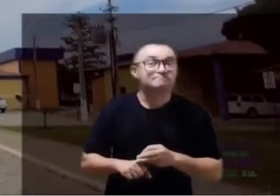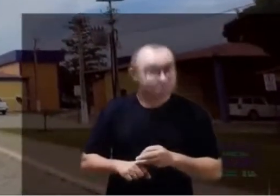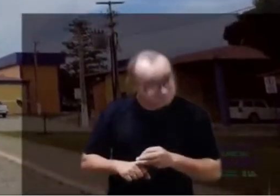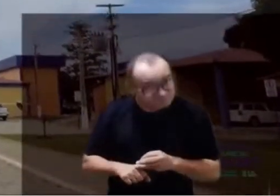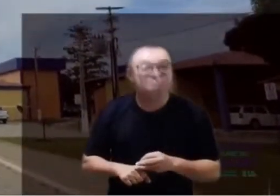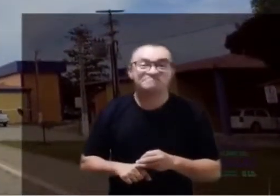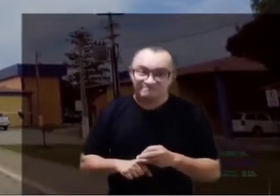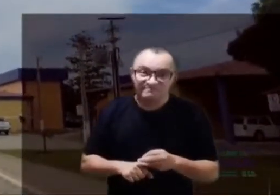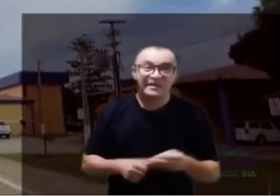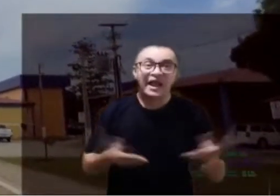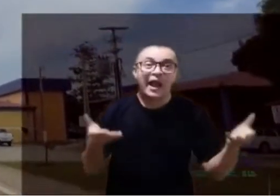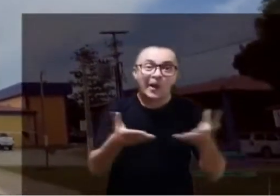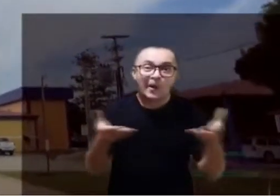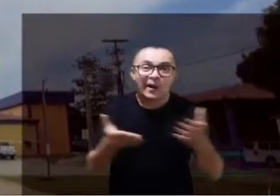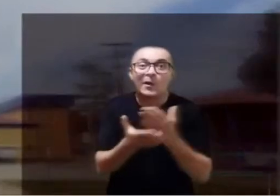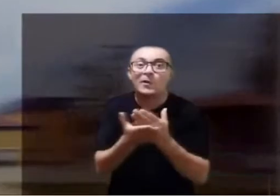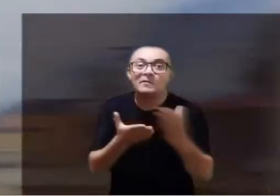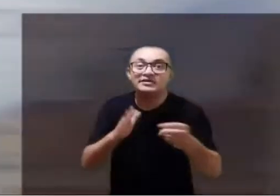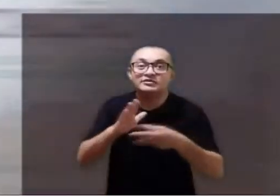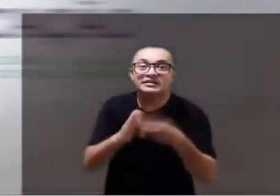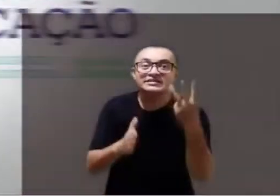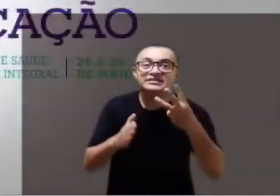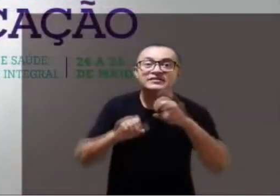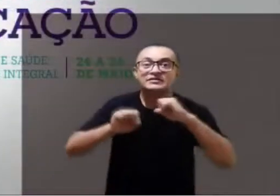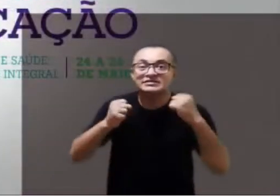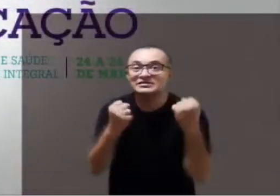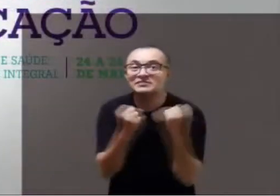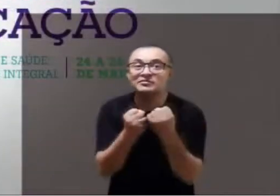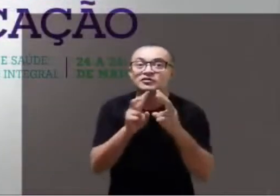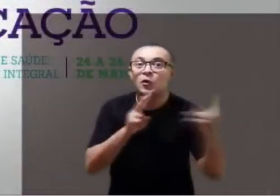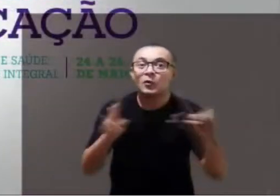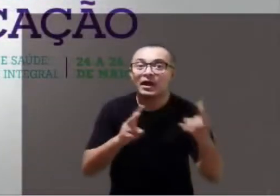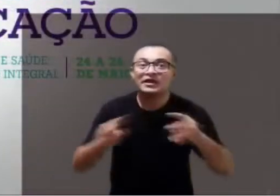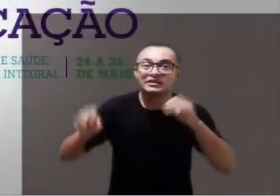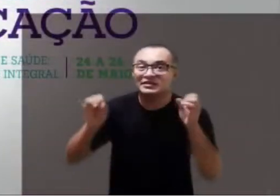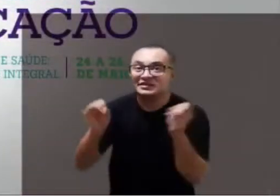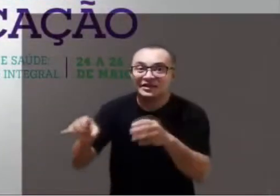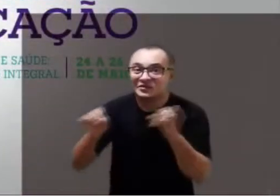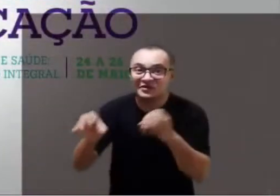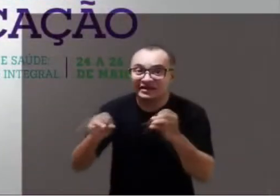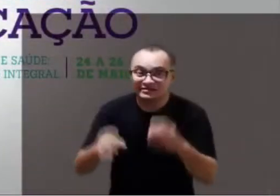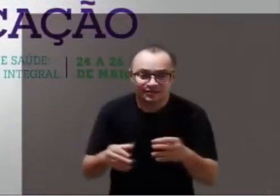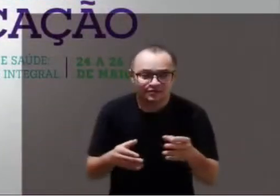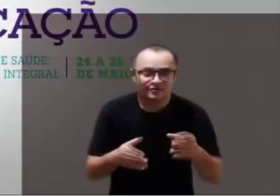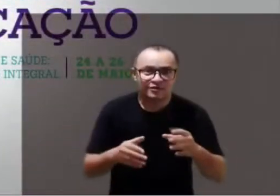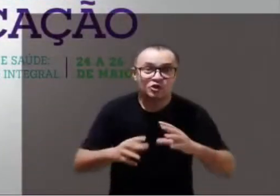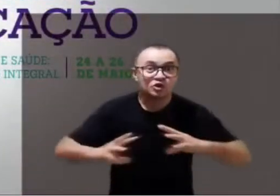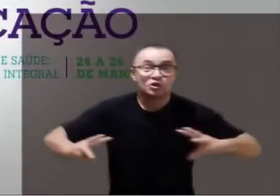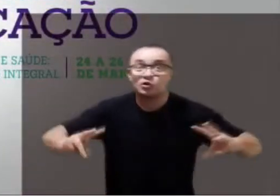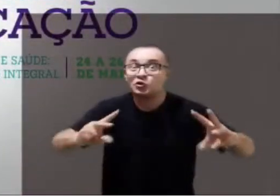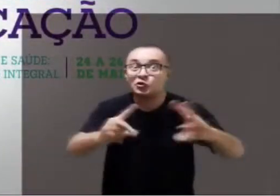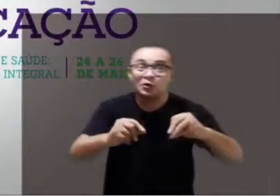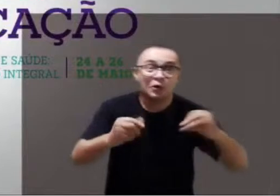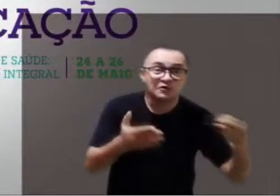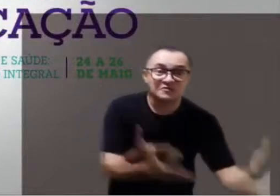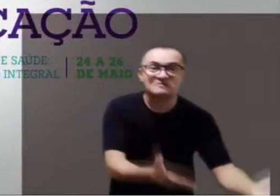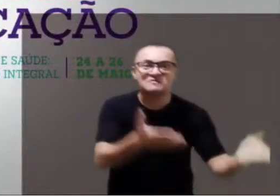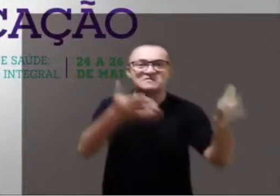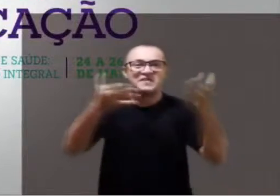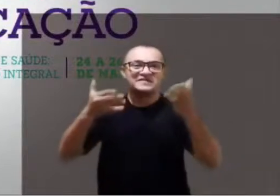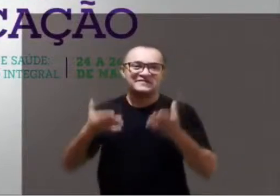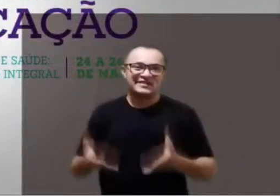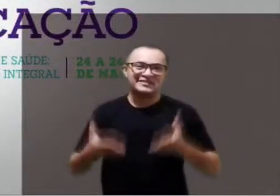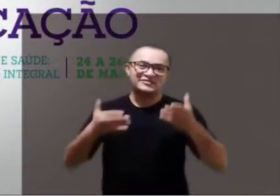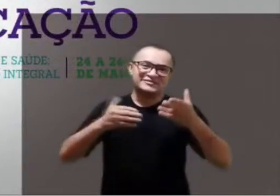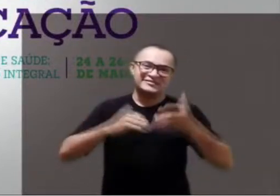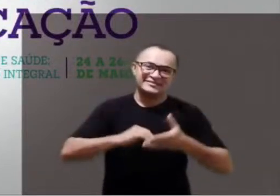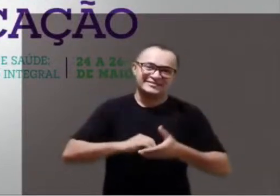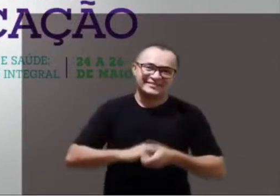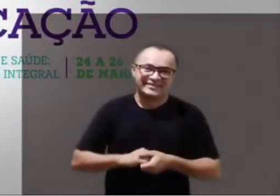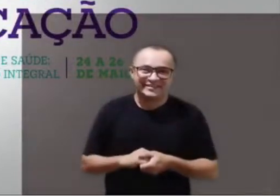Ladies and gentlemen, now starts The Third Online Education Symposium. Everyone, be welcome.